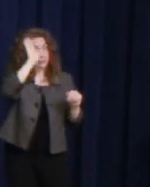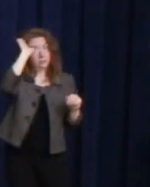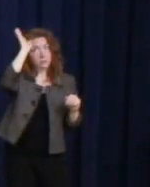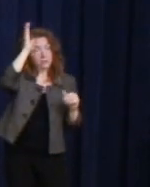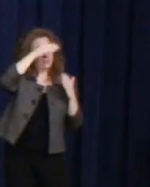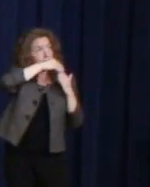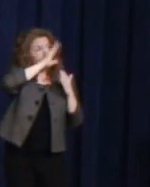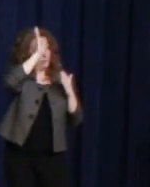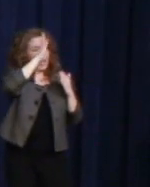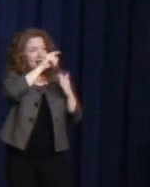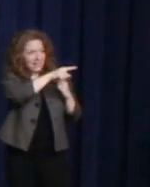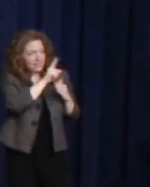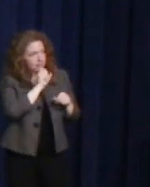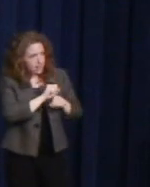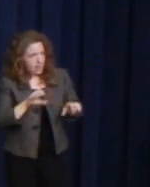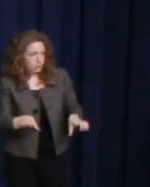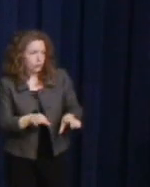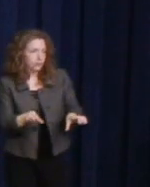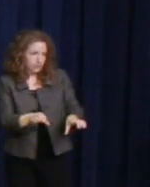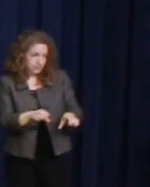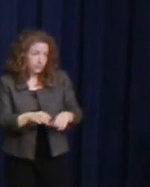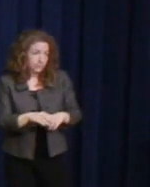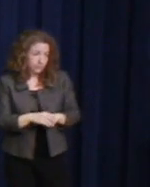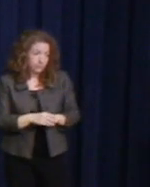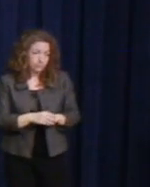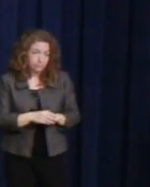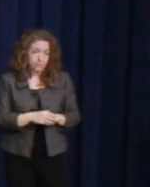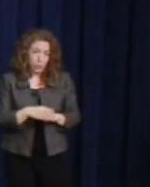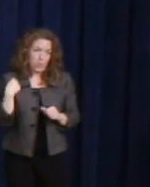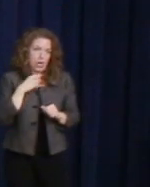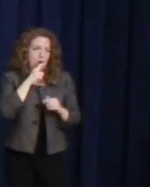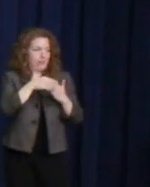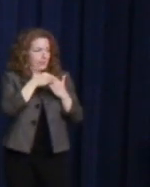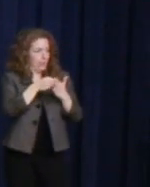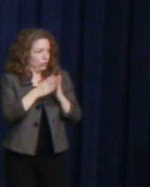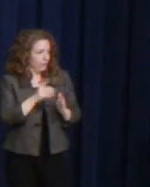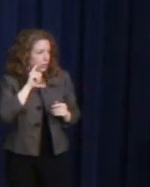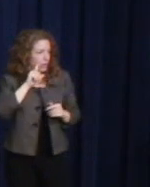rights for LGBT people. As Stewart Milk travels around the world